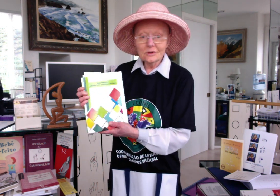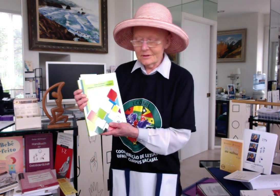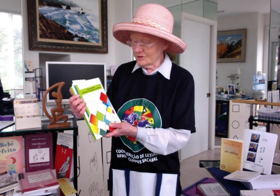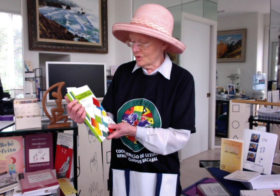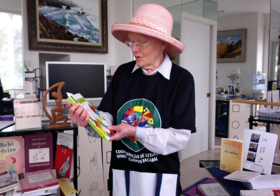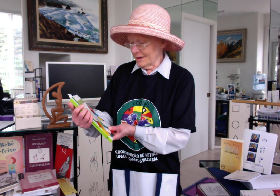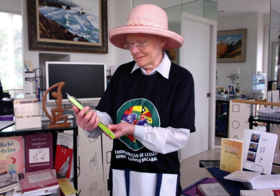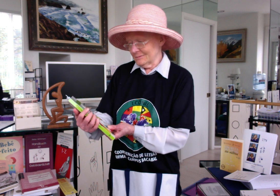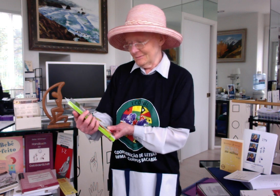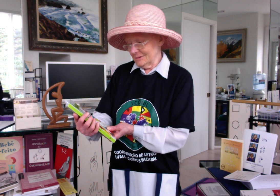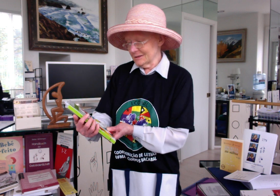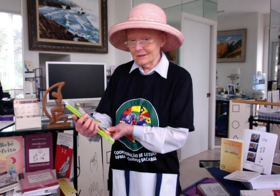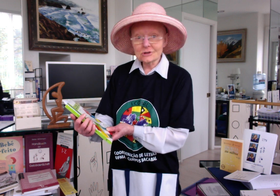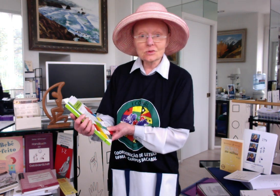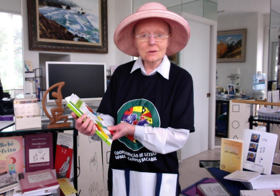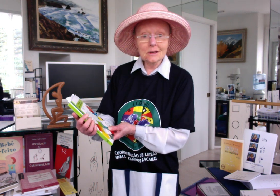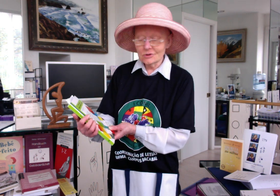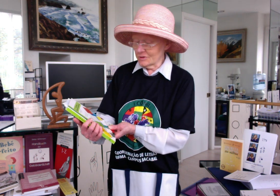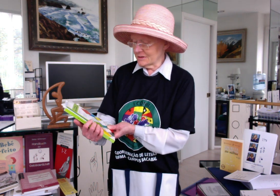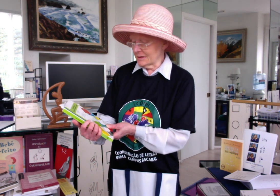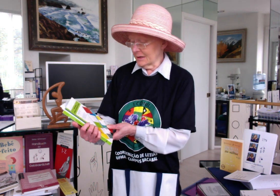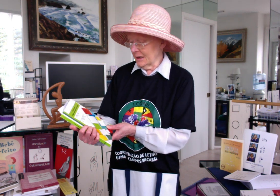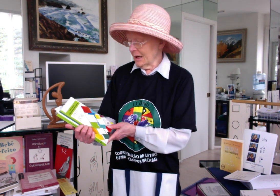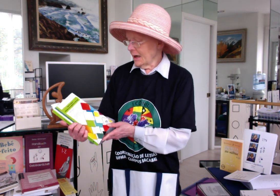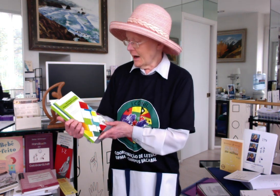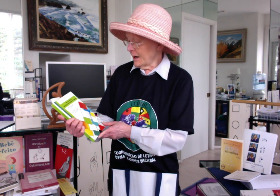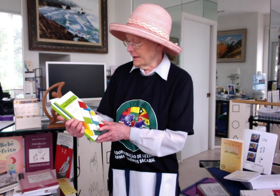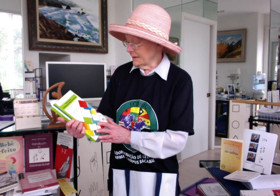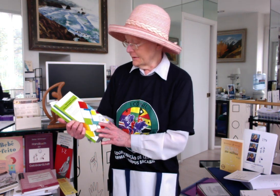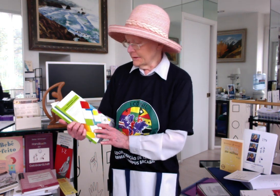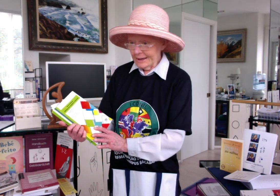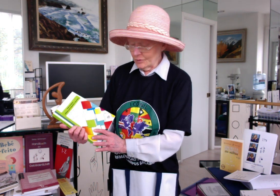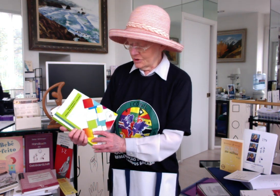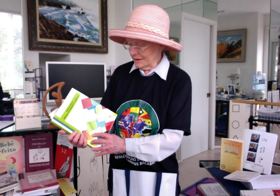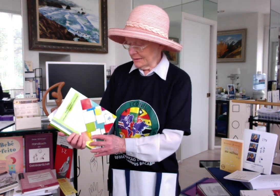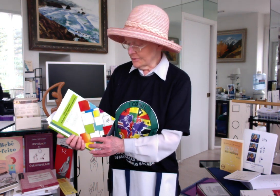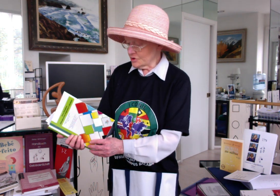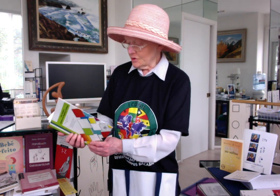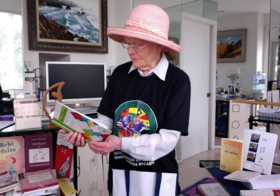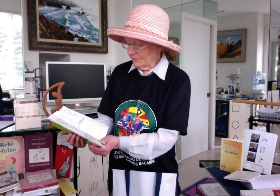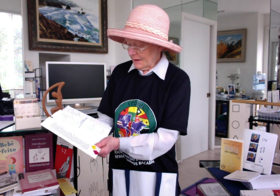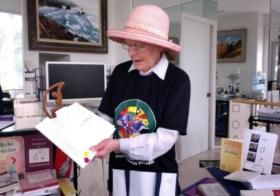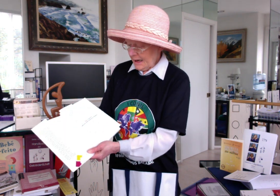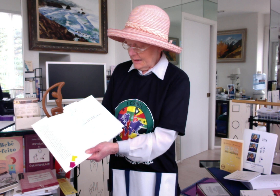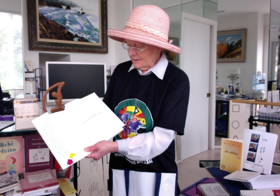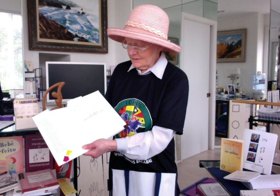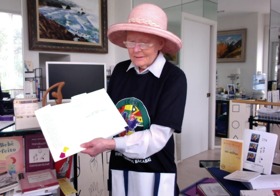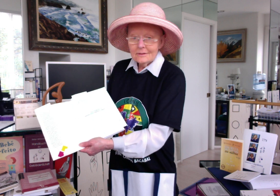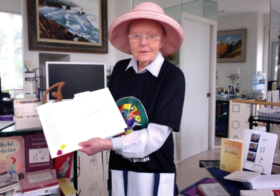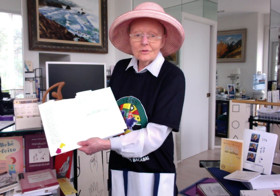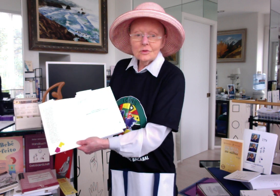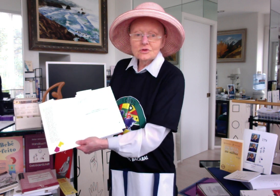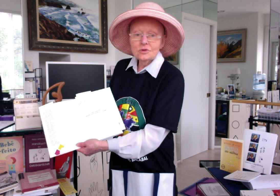quite intellectual and interesting on language and literature and those who